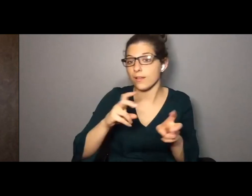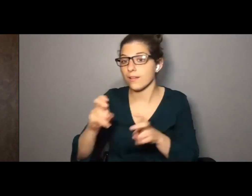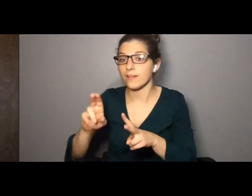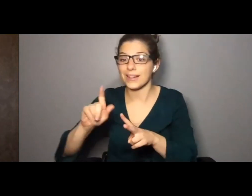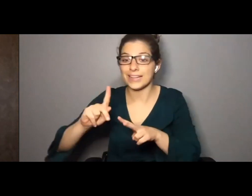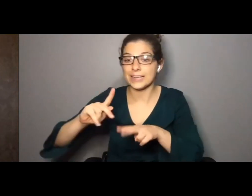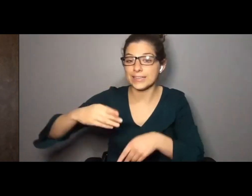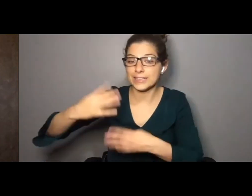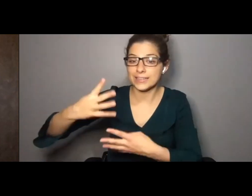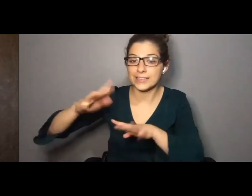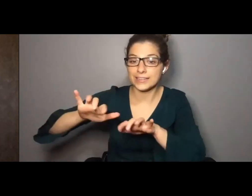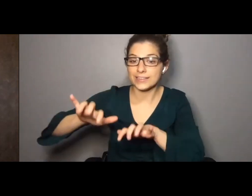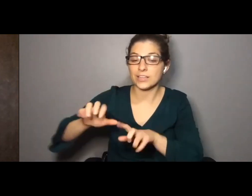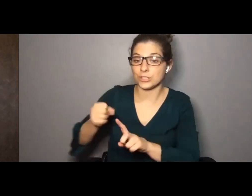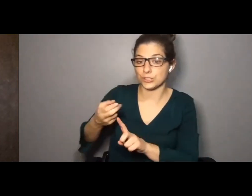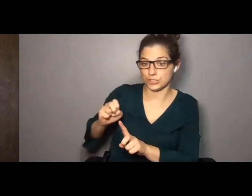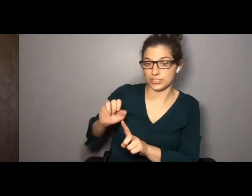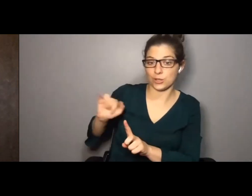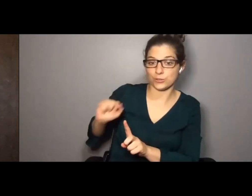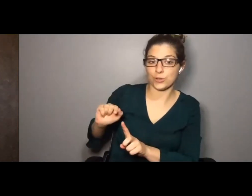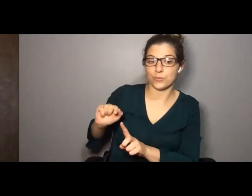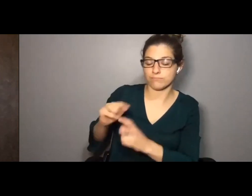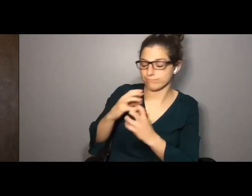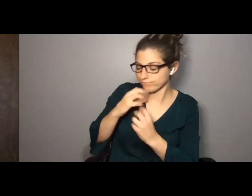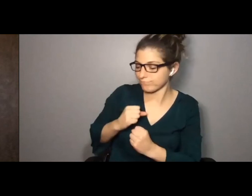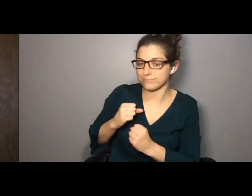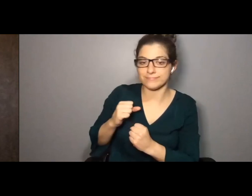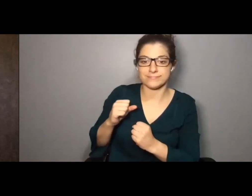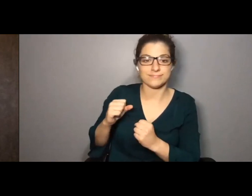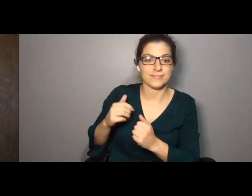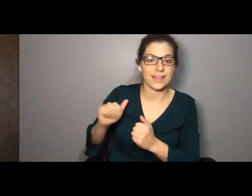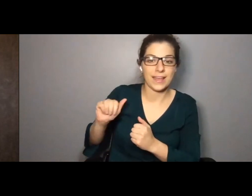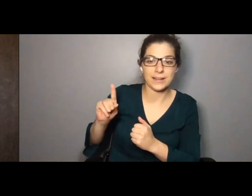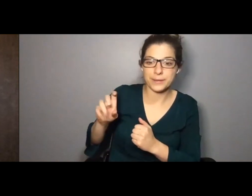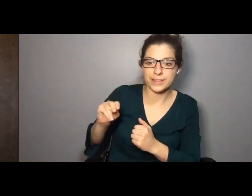in the chat. She has also been invaluable